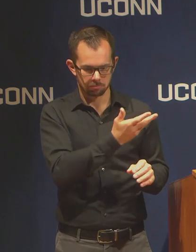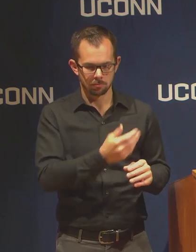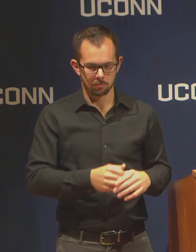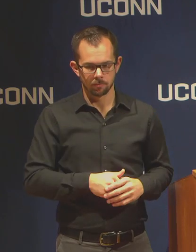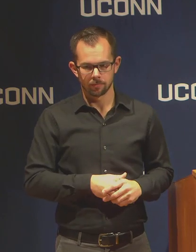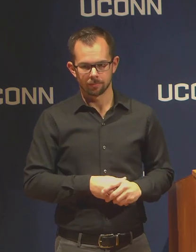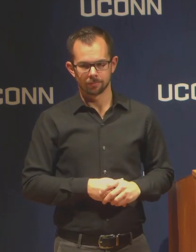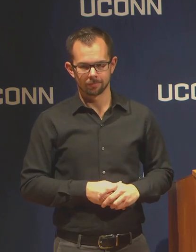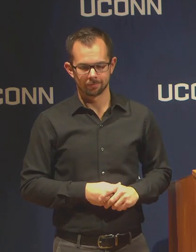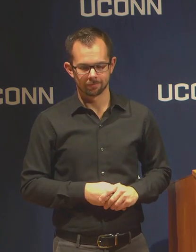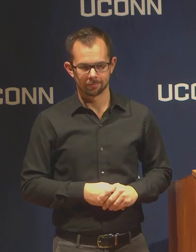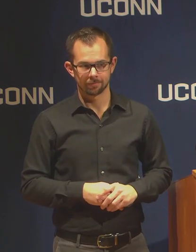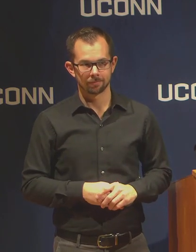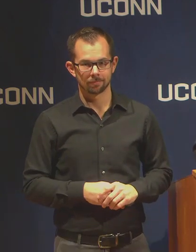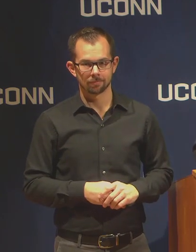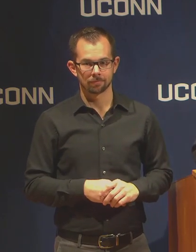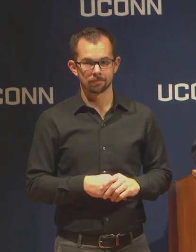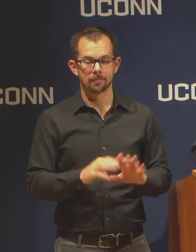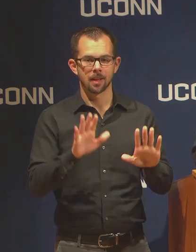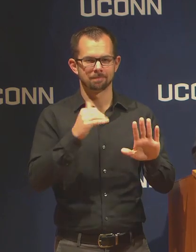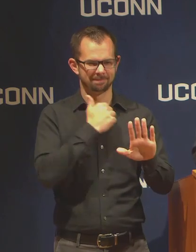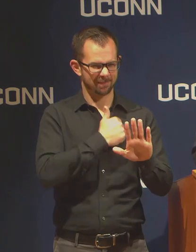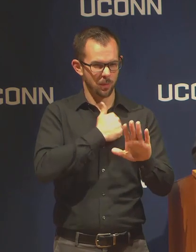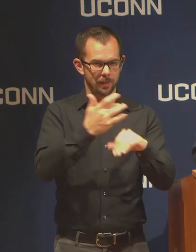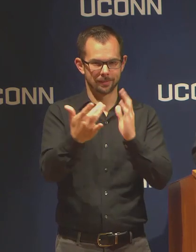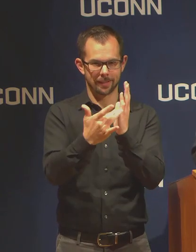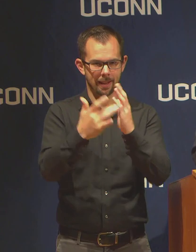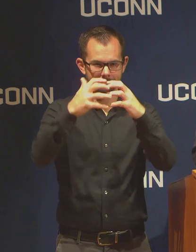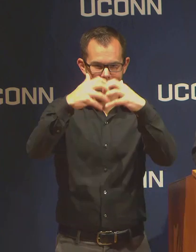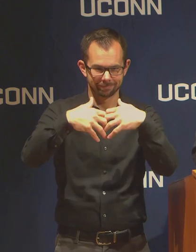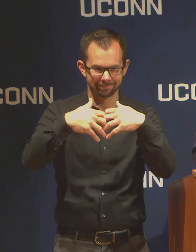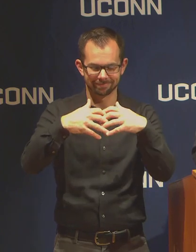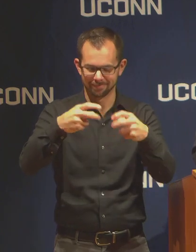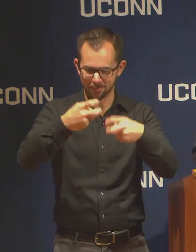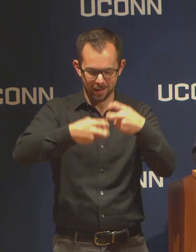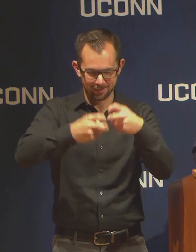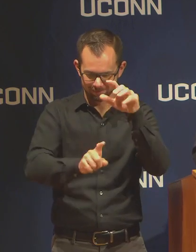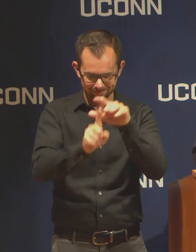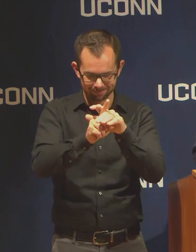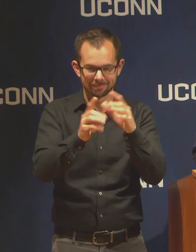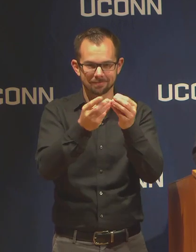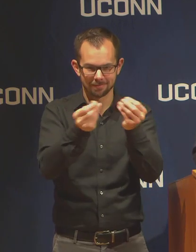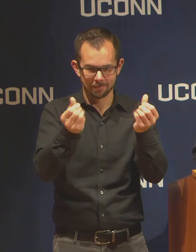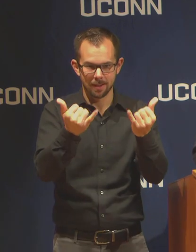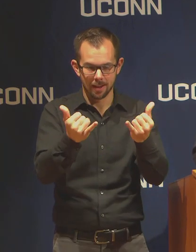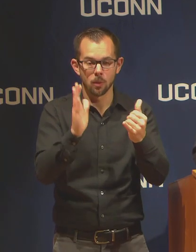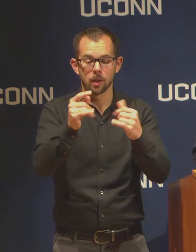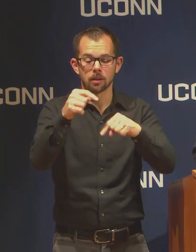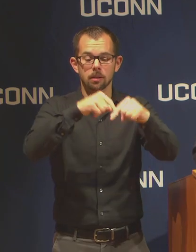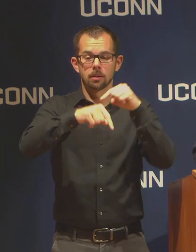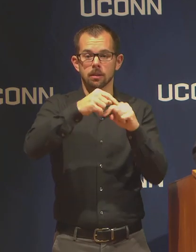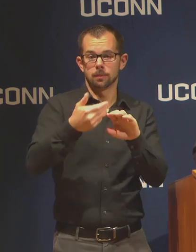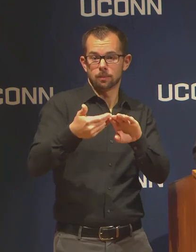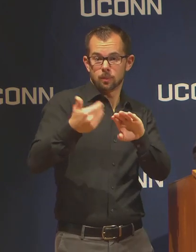I'm sorry we had a little bit of a technical problem there. So we're going back to that question.